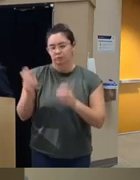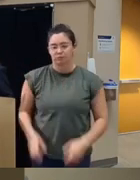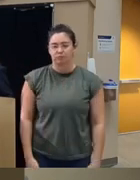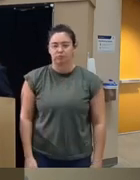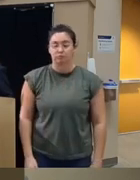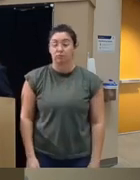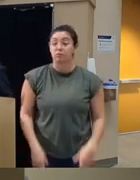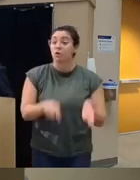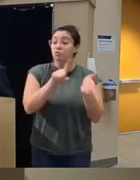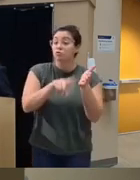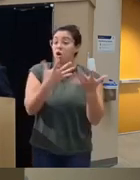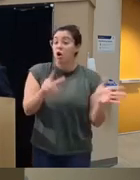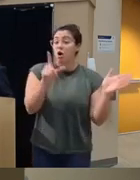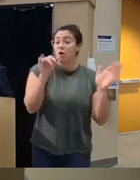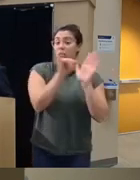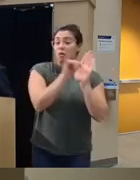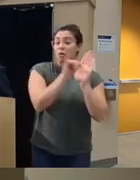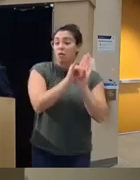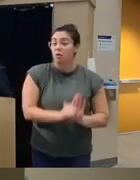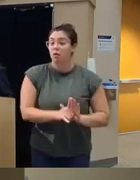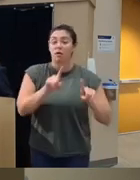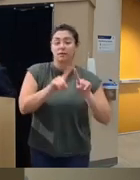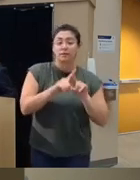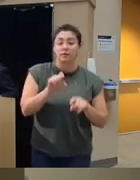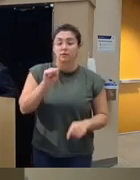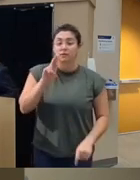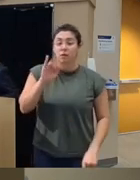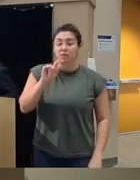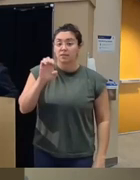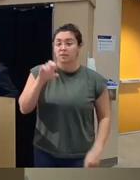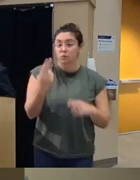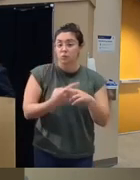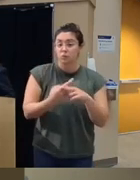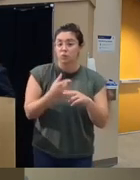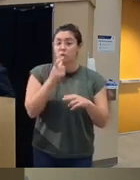identified skill deficits among substance using um clients with co-occurring intimate